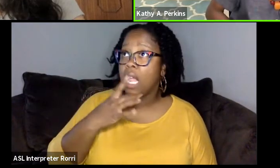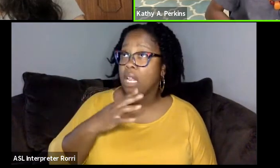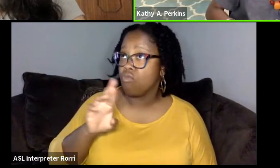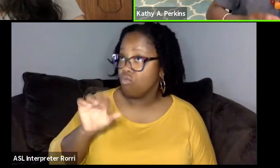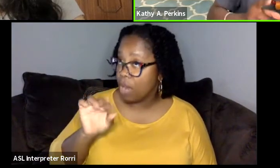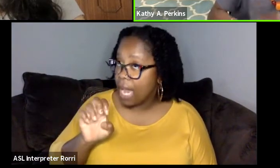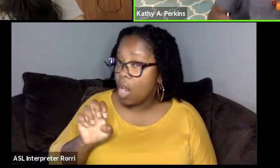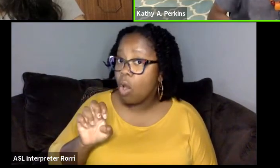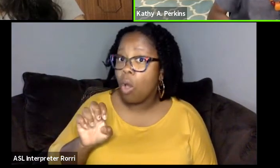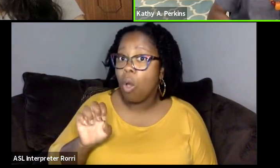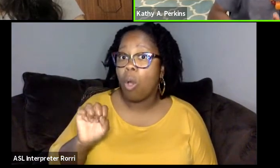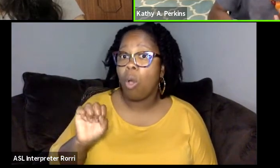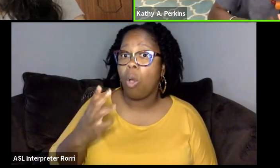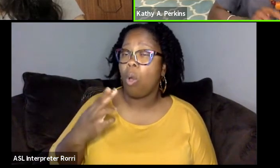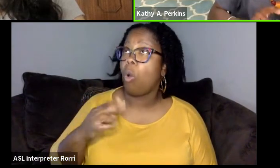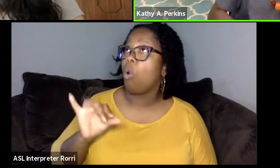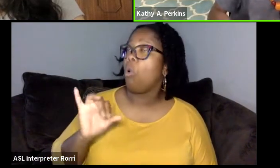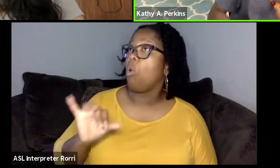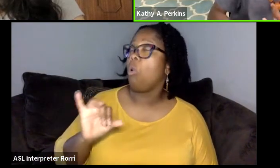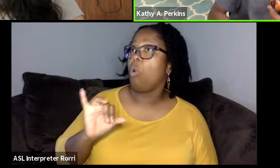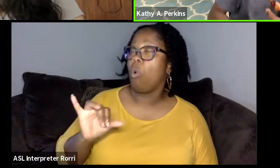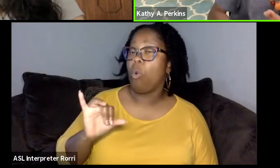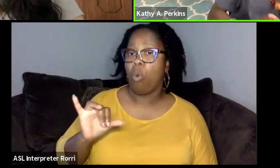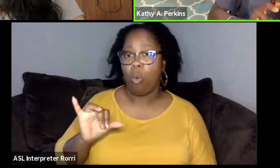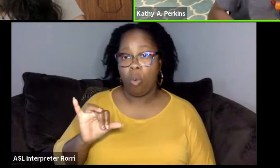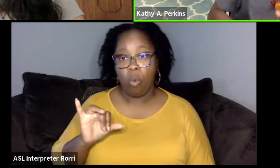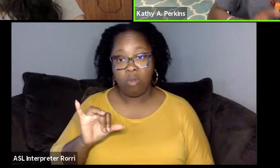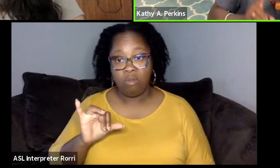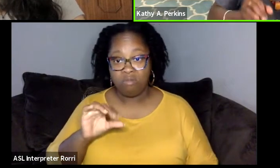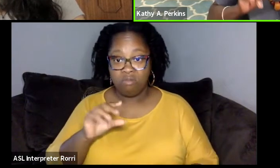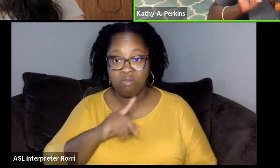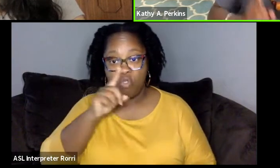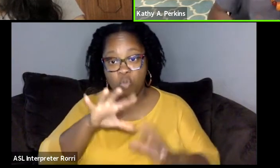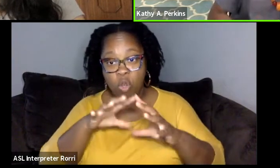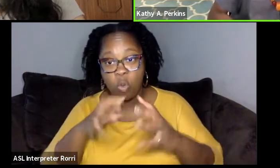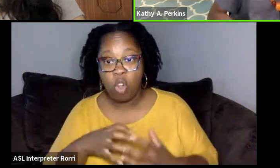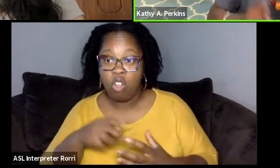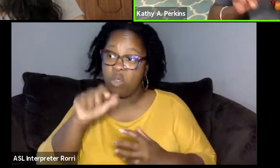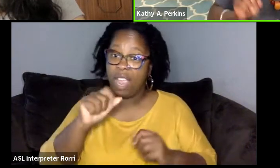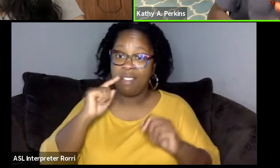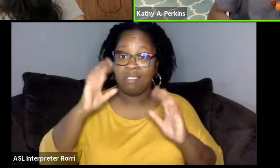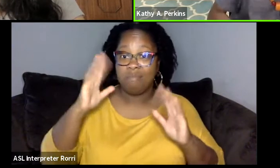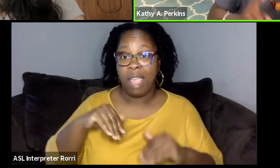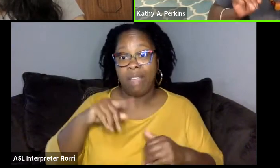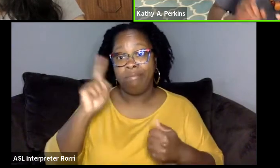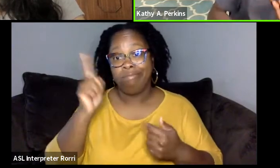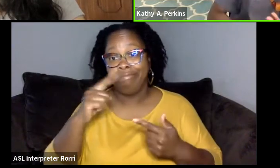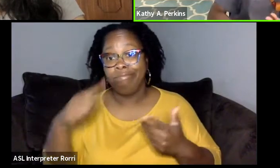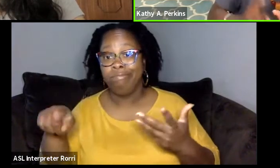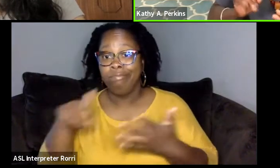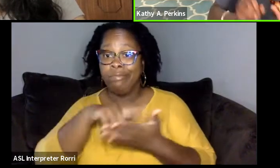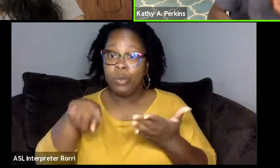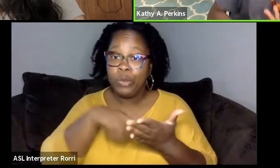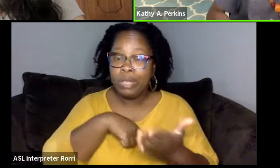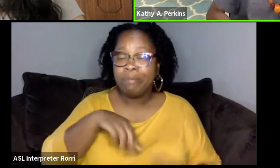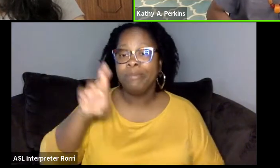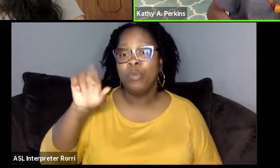And these are the things that I would expect once I get out there and start working, the discrimination, racism, sexism, you name it,